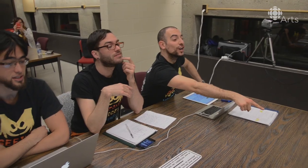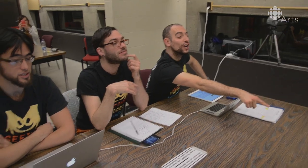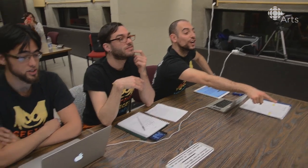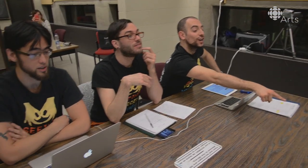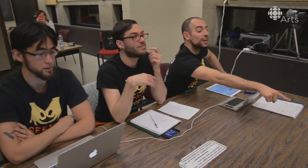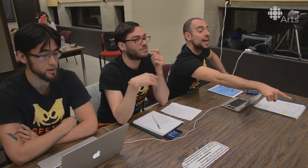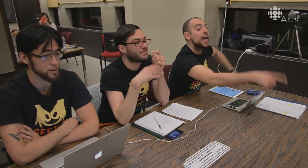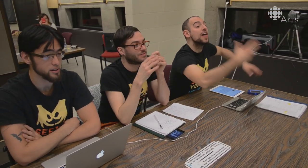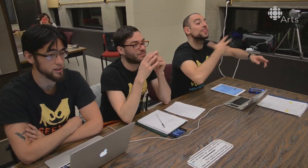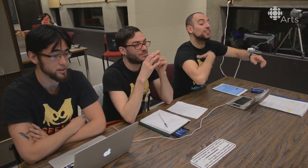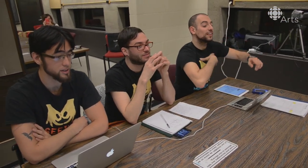[Jack] See the chalk mark.